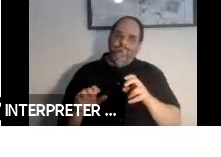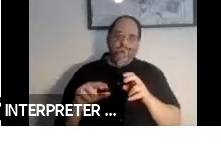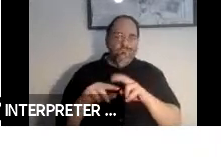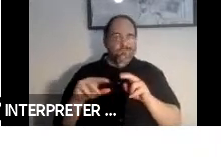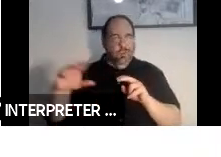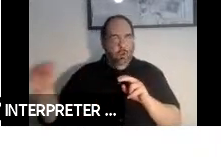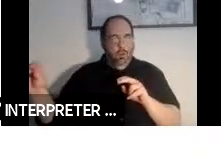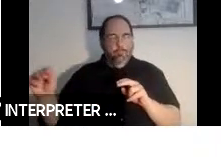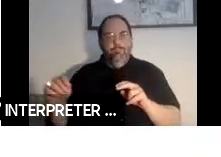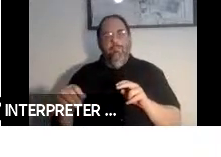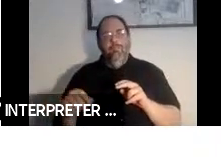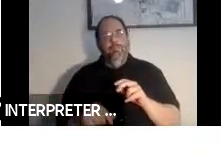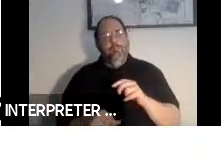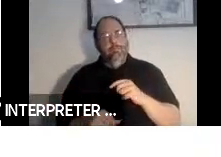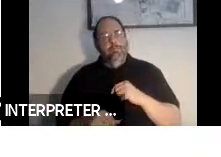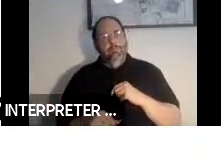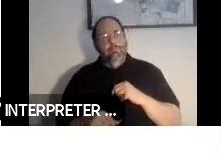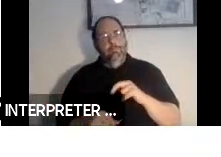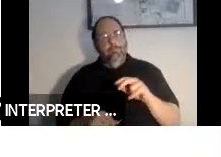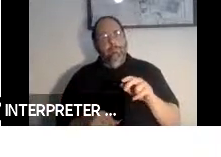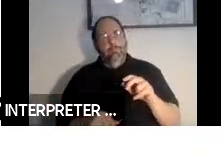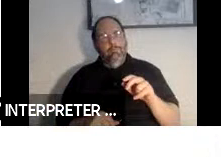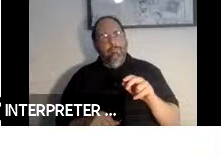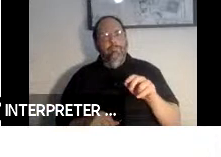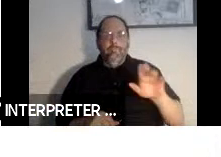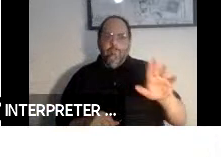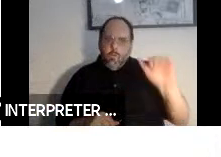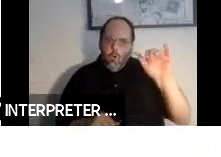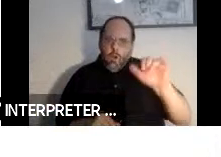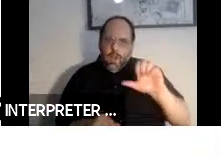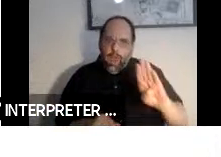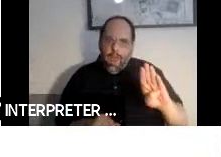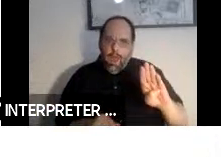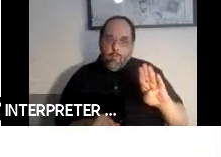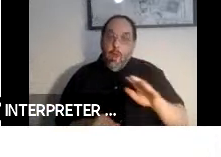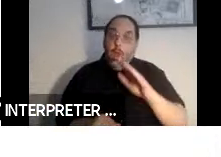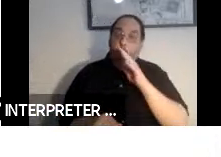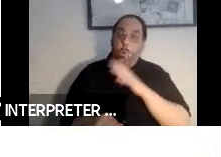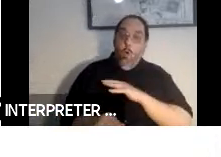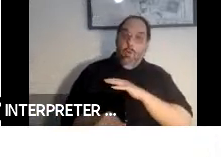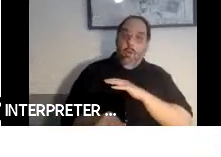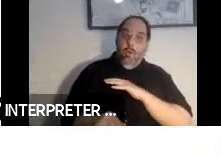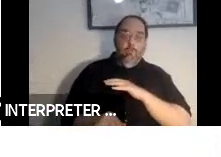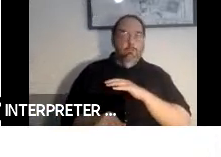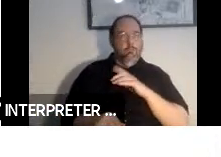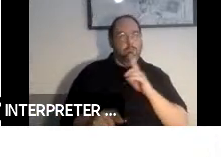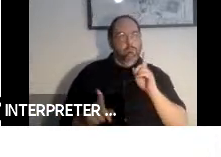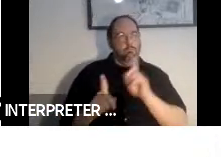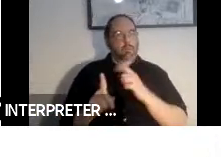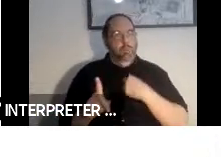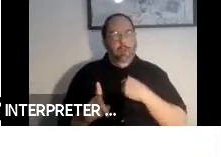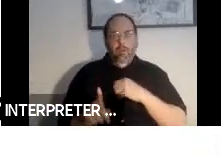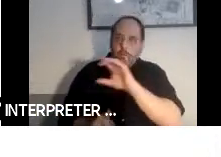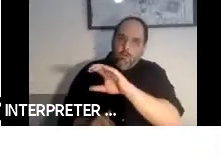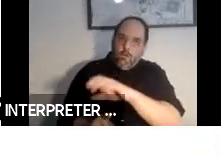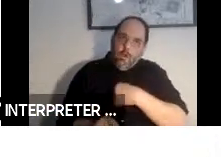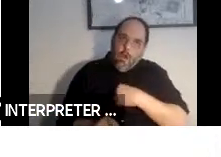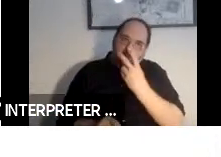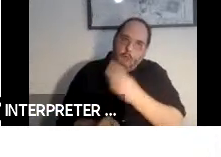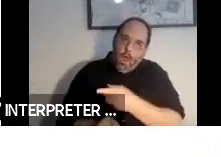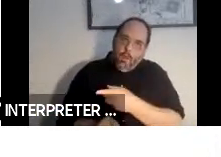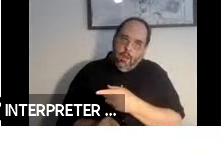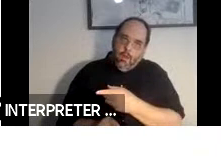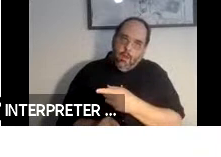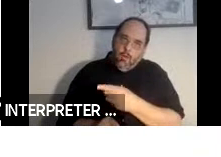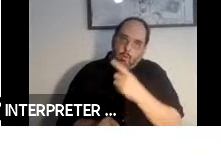And wanted to hail a cab and a woman grabs me by the arm and says I am blind. Cabs do not stop for